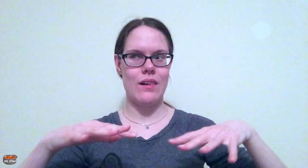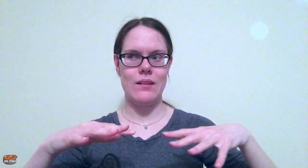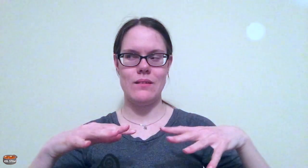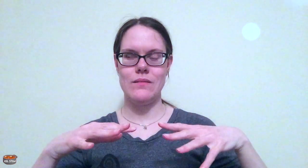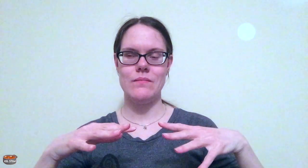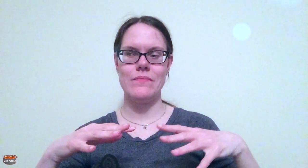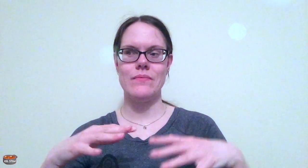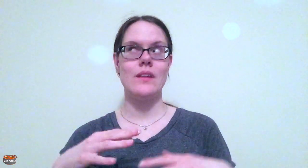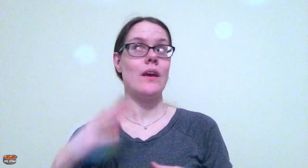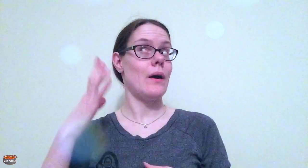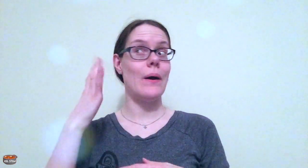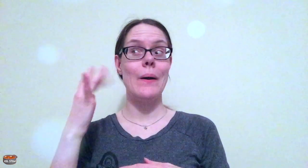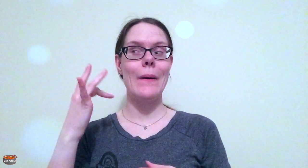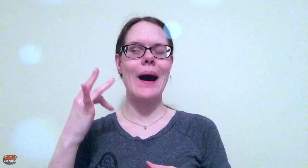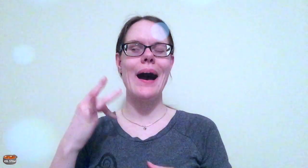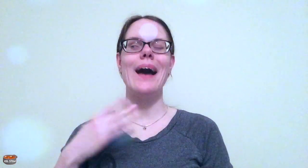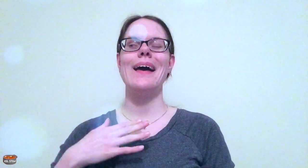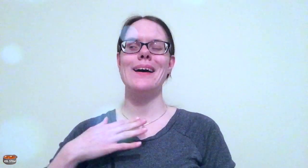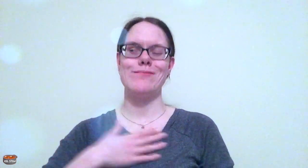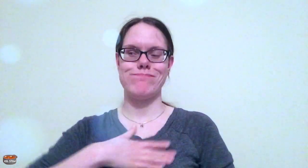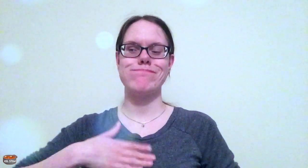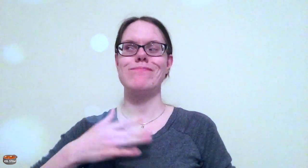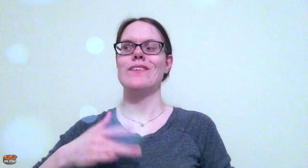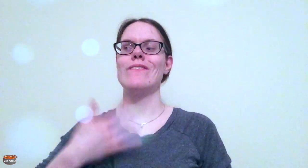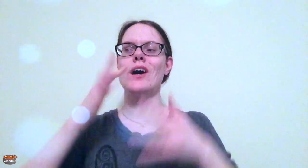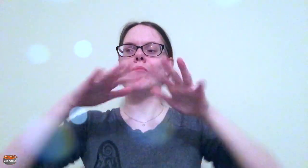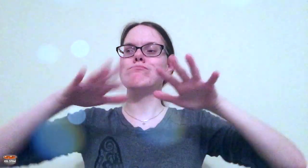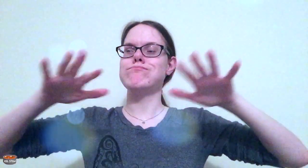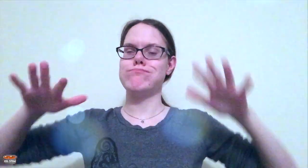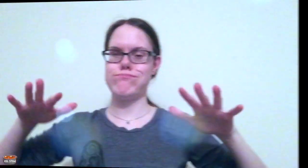(light guitar )